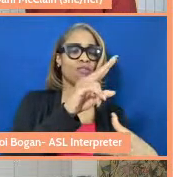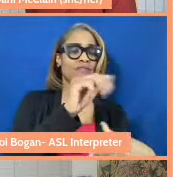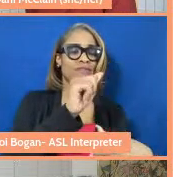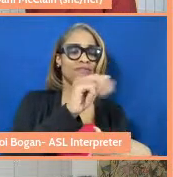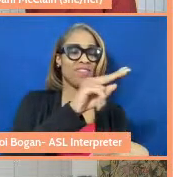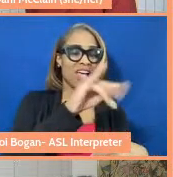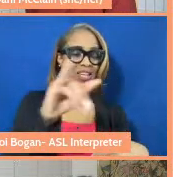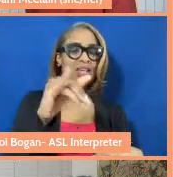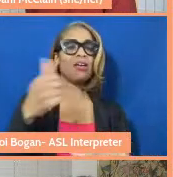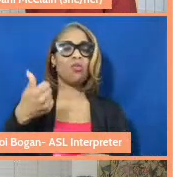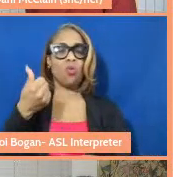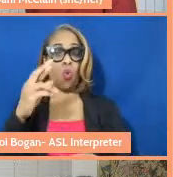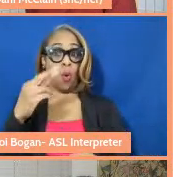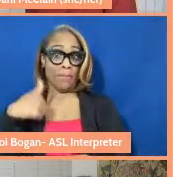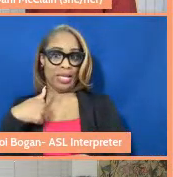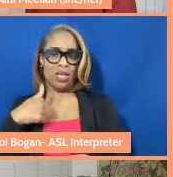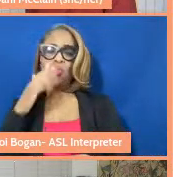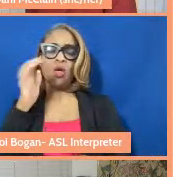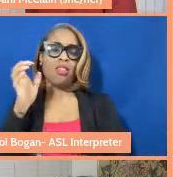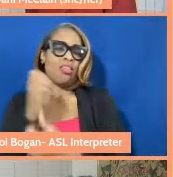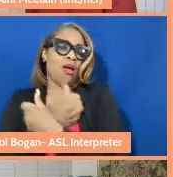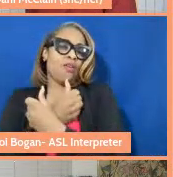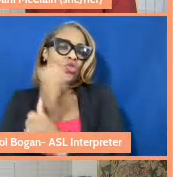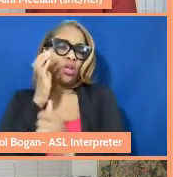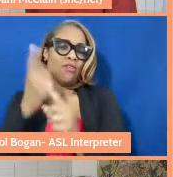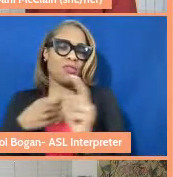and we would love to hear from you. Thank you so much for being with us.